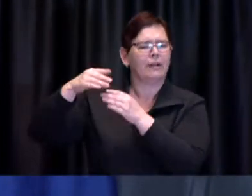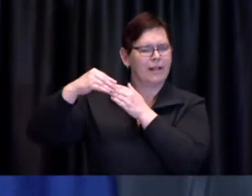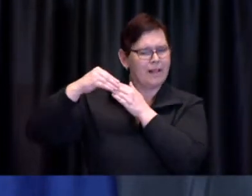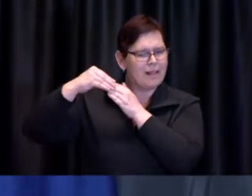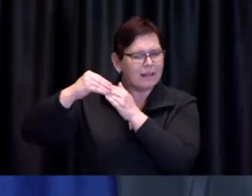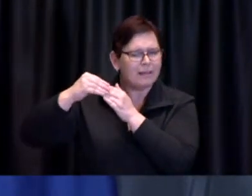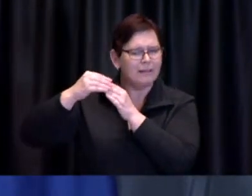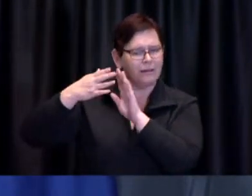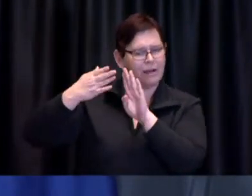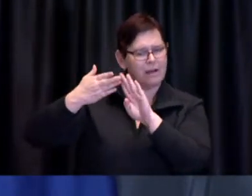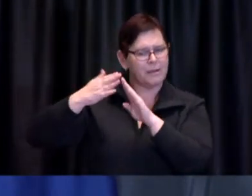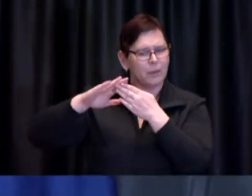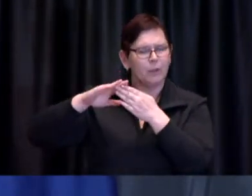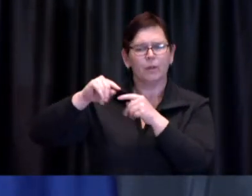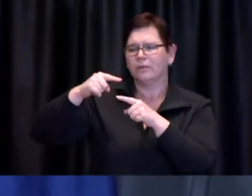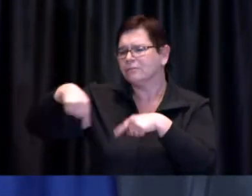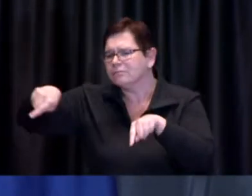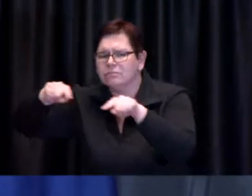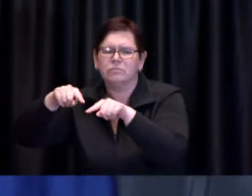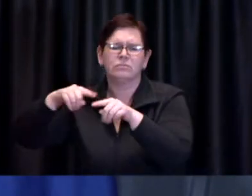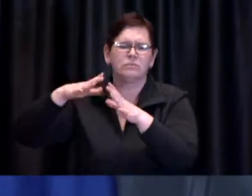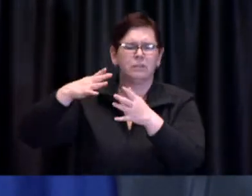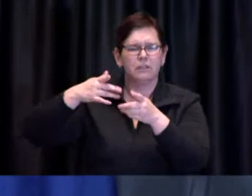and they are meant to address social and physical distancing,